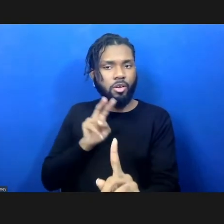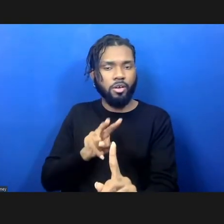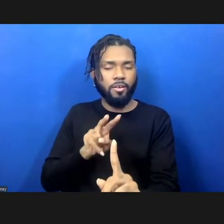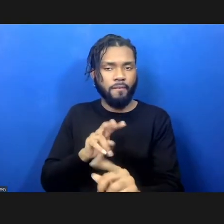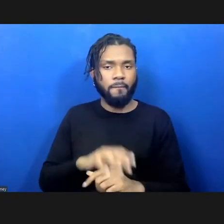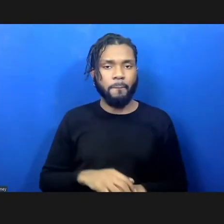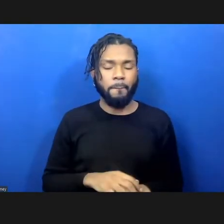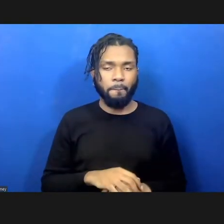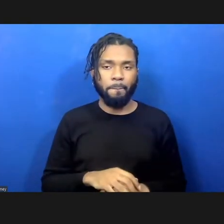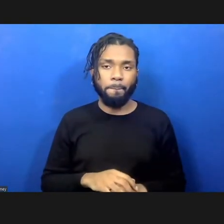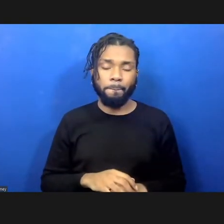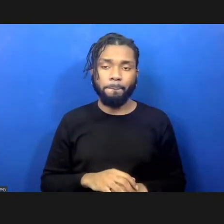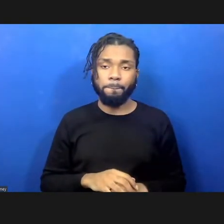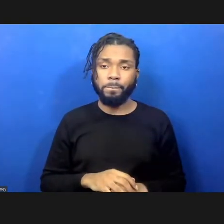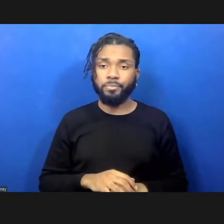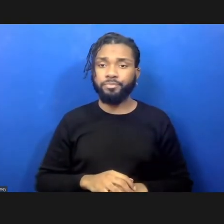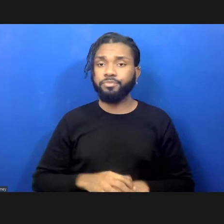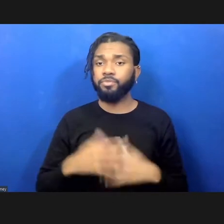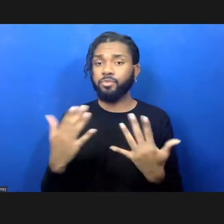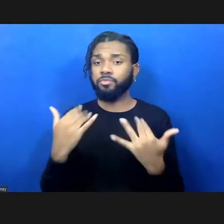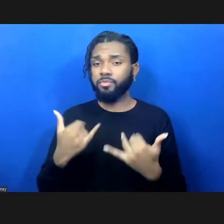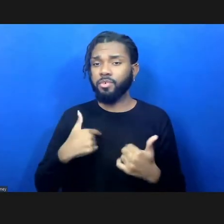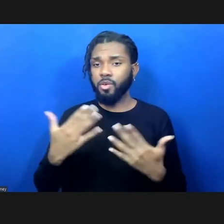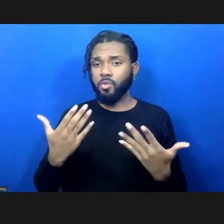So, with that, I want to introduce our first speaker.